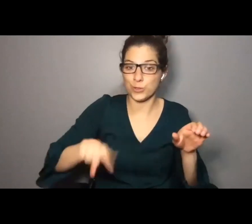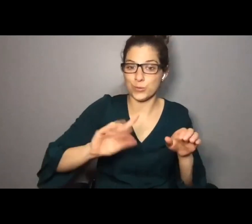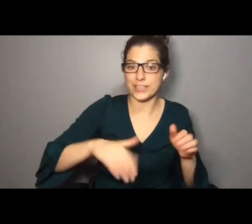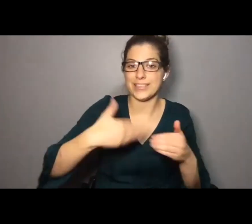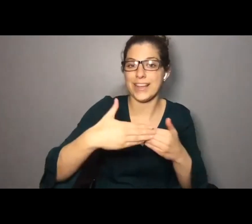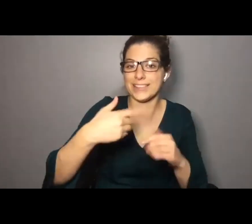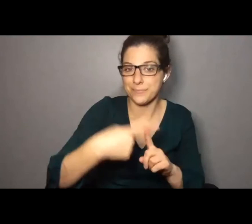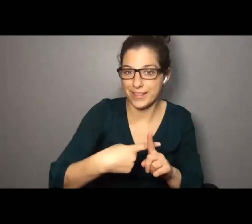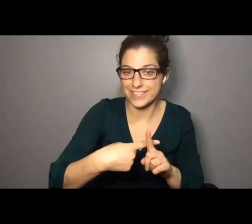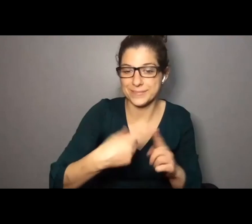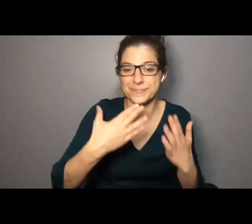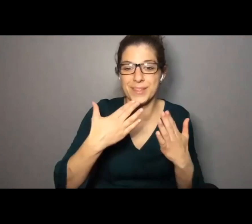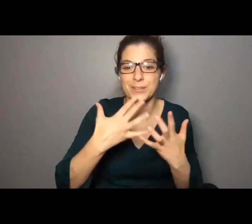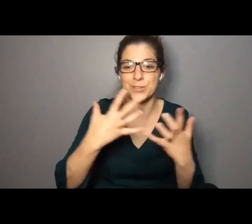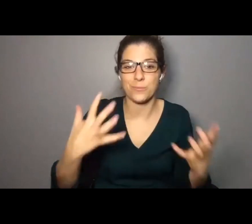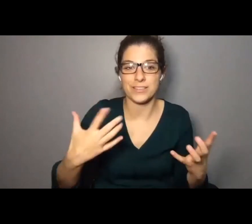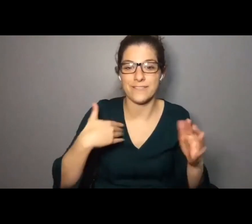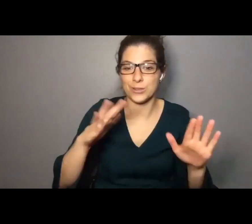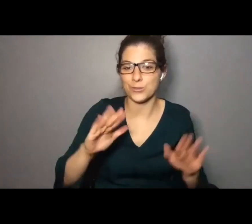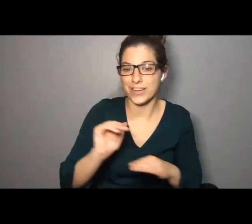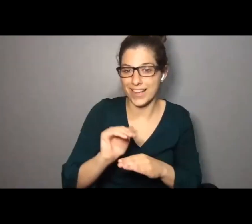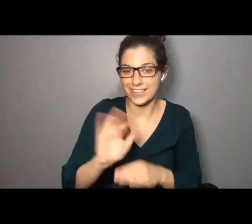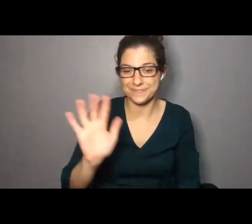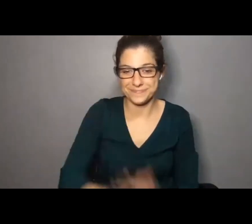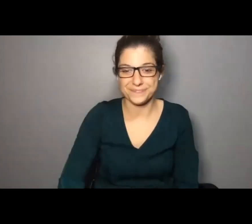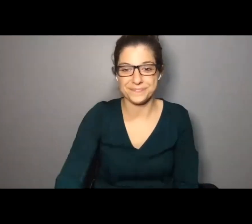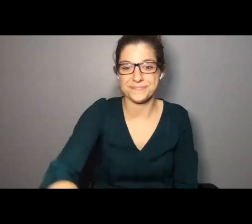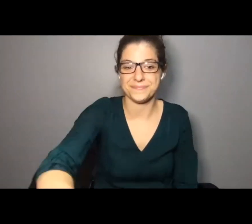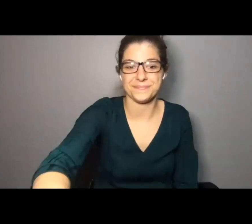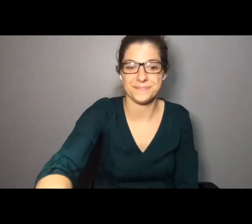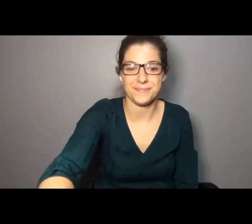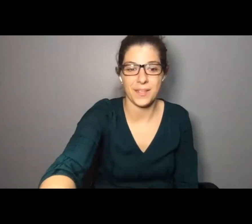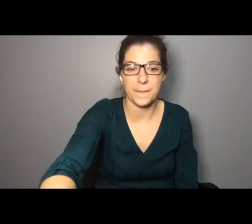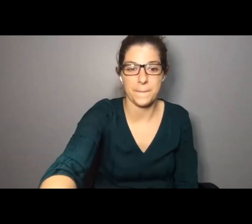next month. Thank you so much! And have a great night!